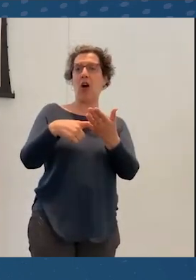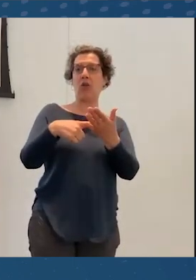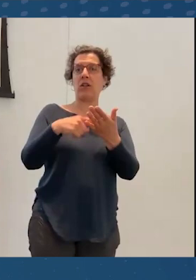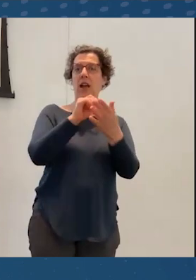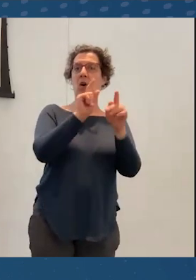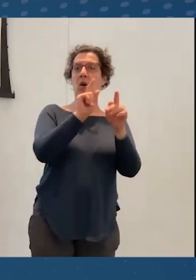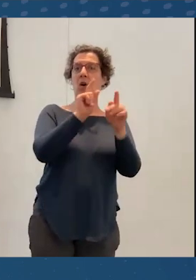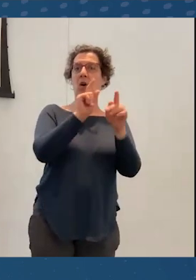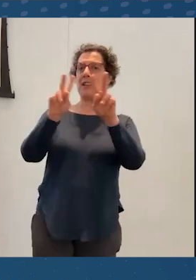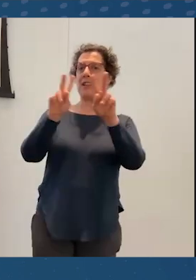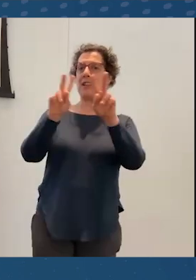and I'm not sure who else is here.